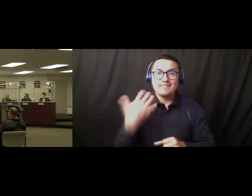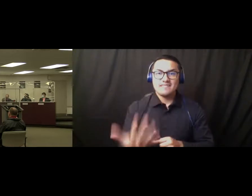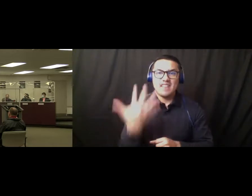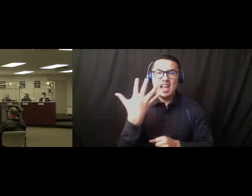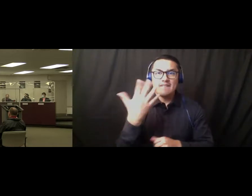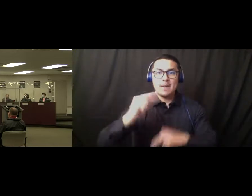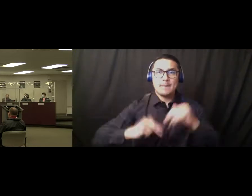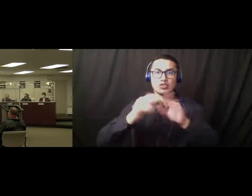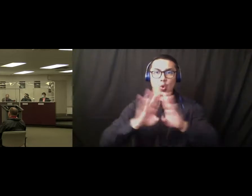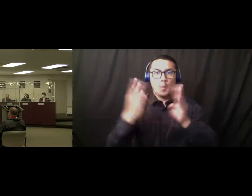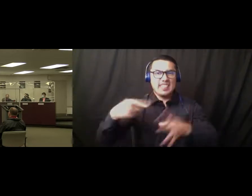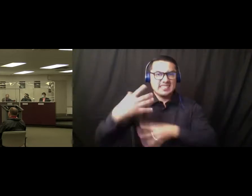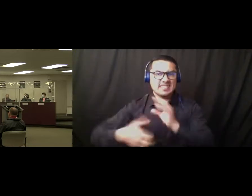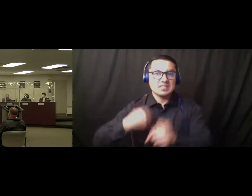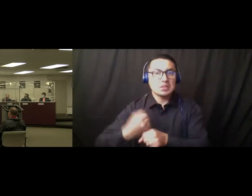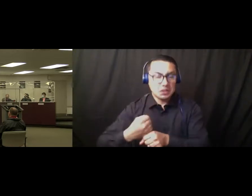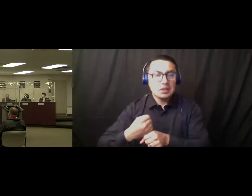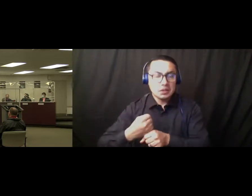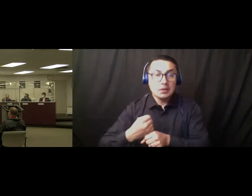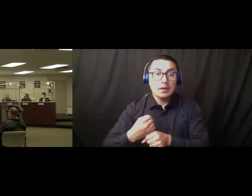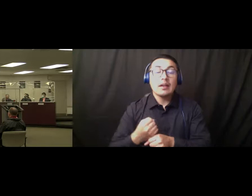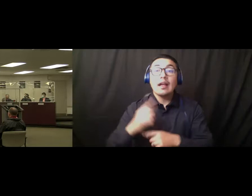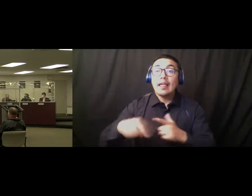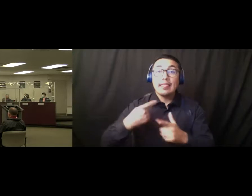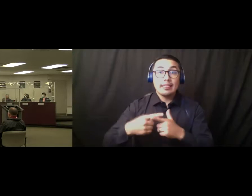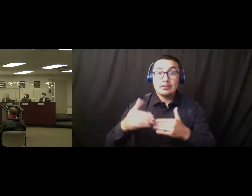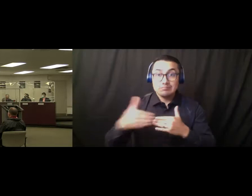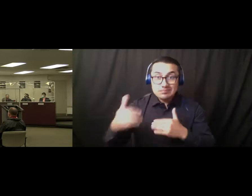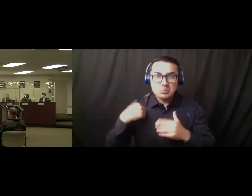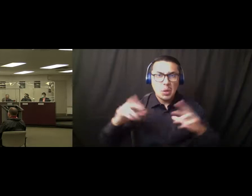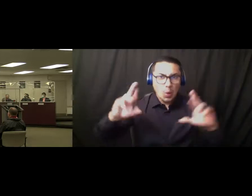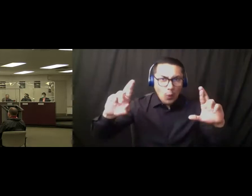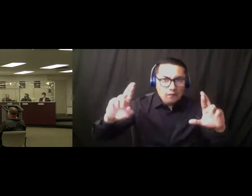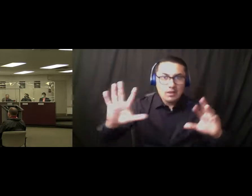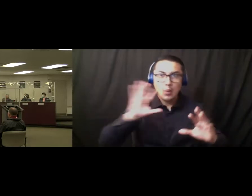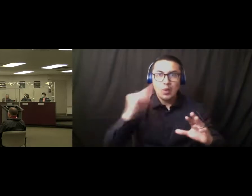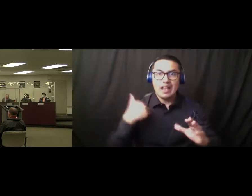year. Um, and then we will also be hopefully populating the new Palmdale Tech Center,